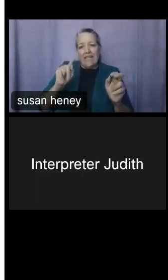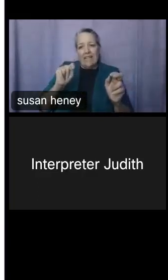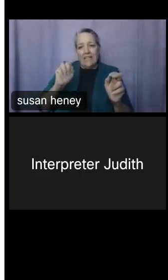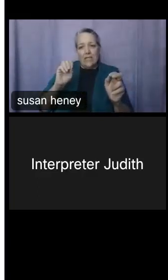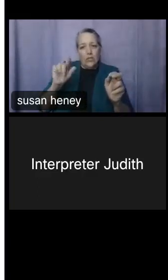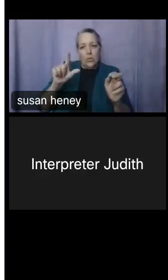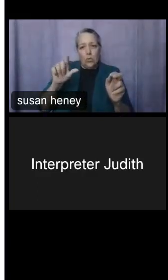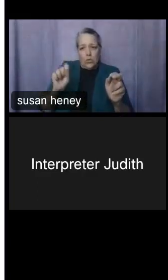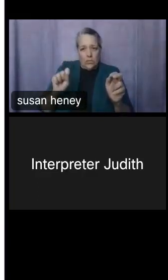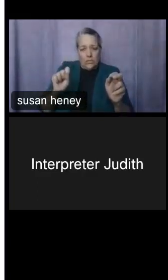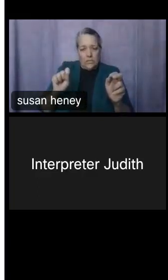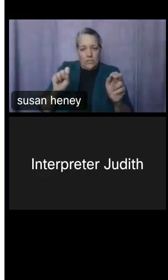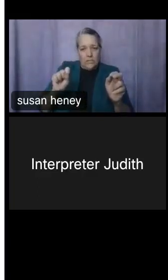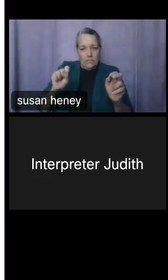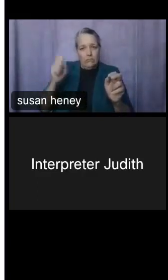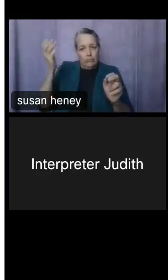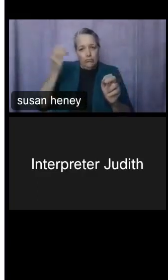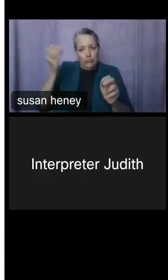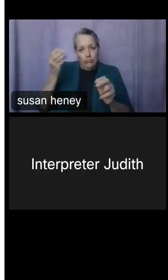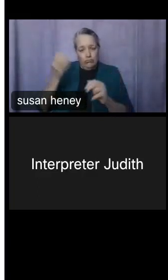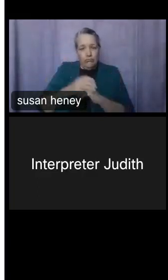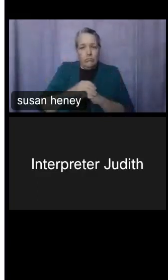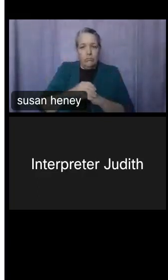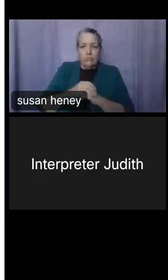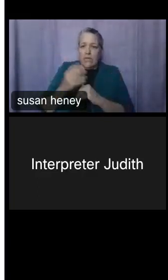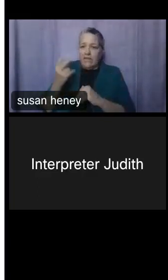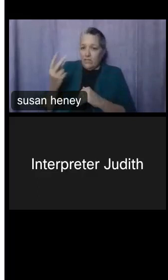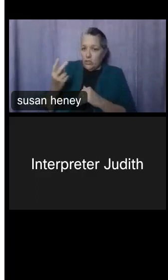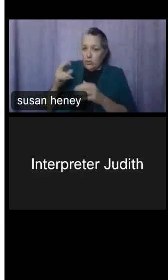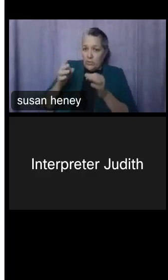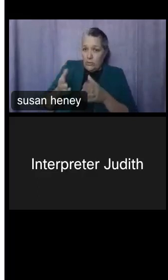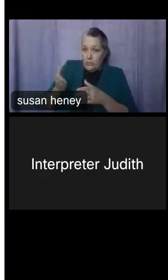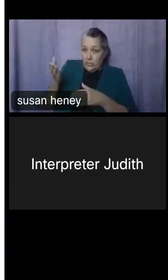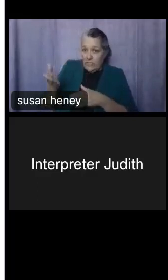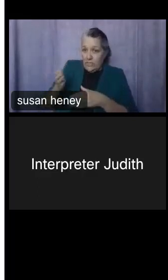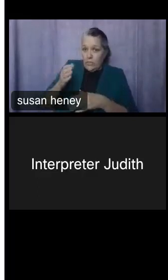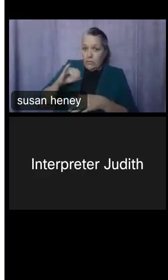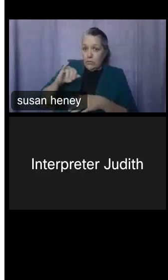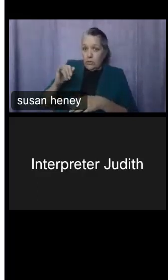us today, two of my colleagues, Judith and Susan are providing ASL for this webinar.